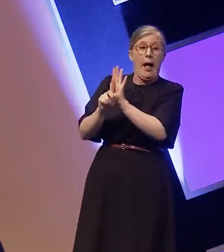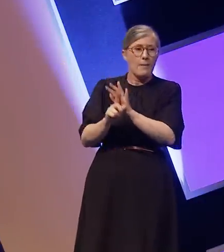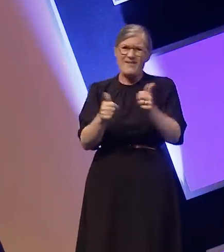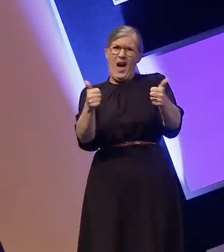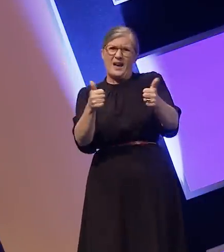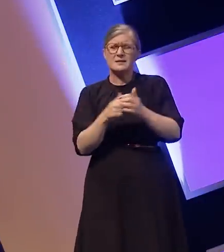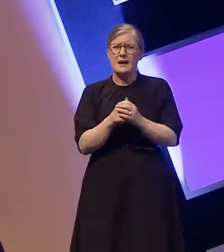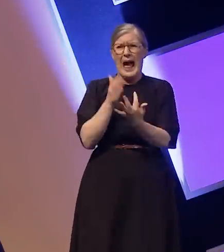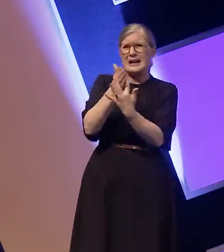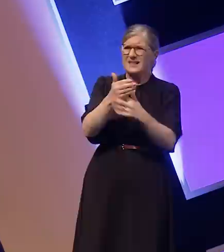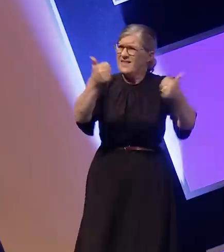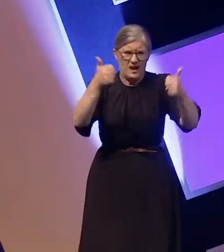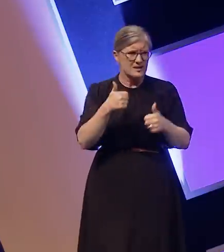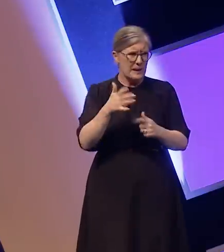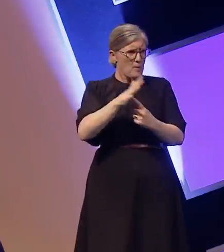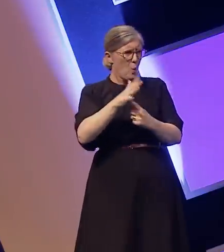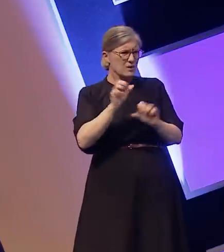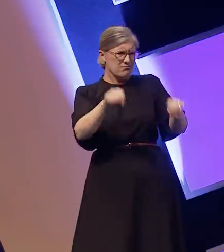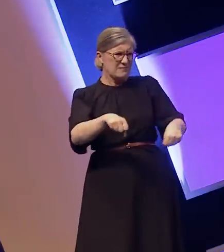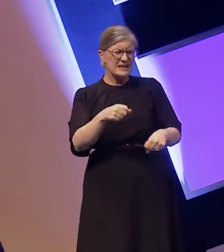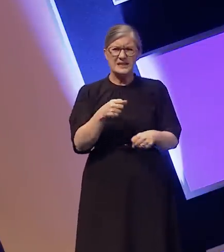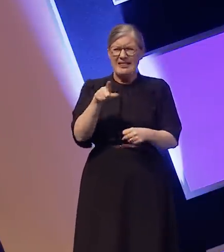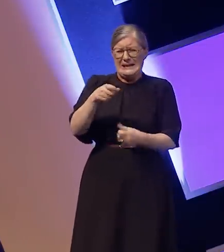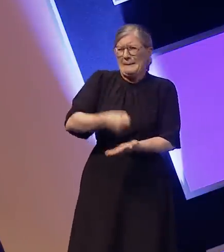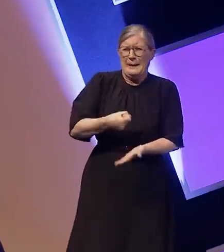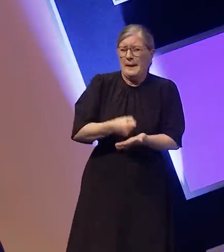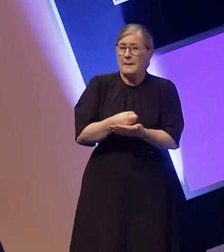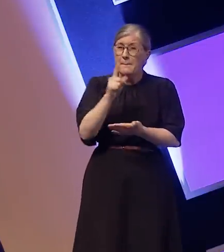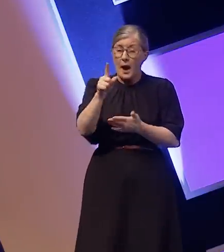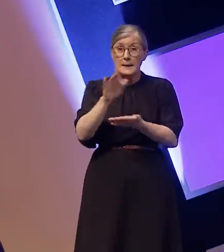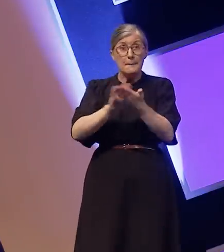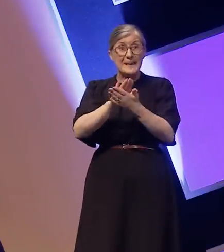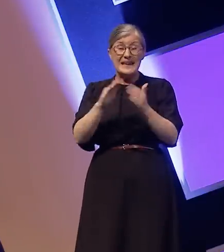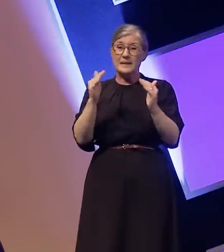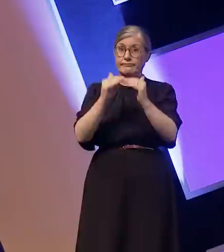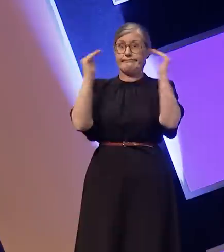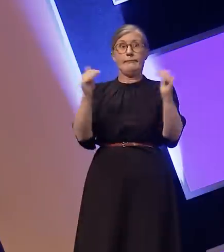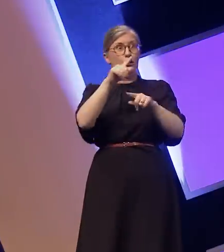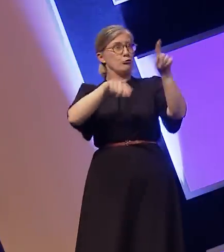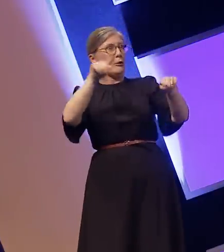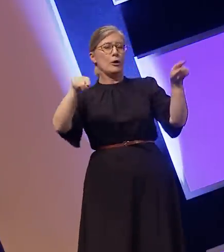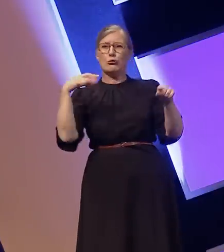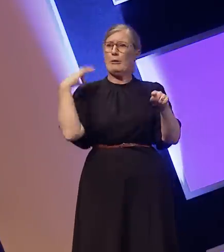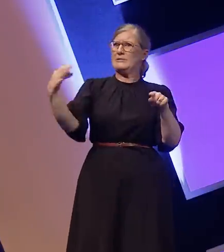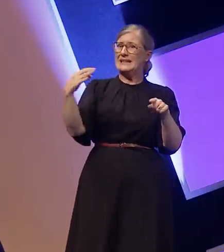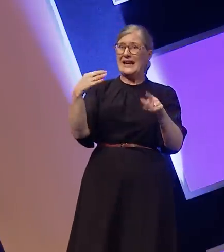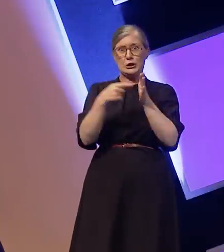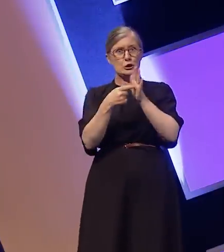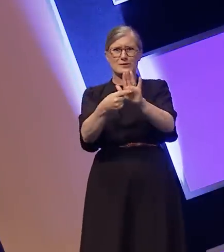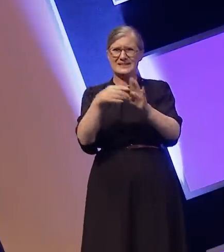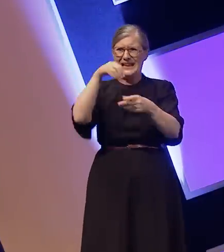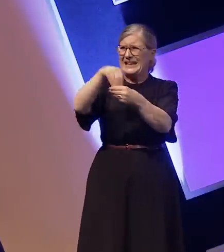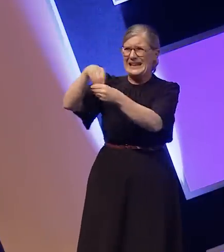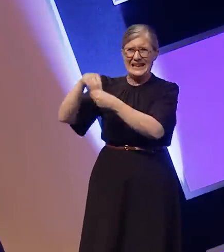but that is the bare minimum, it doesn't equal representation. True representation starts